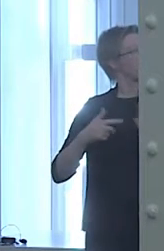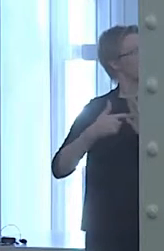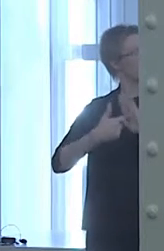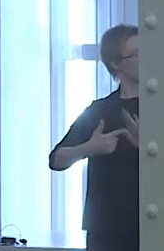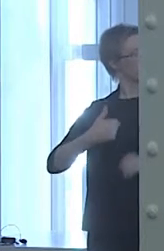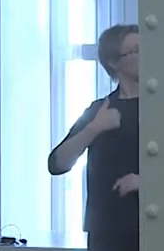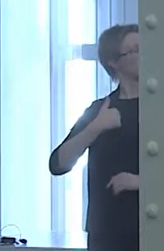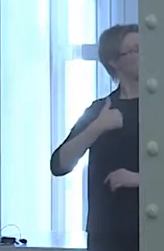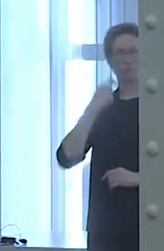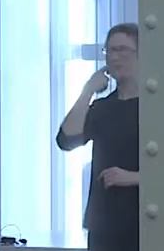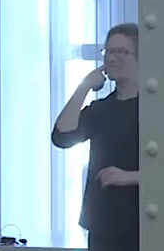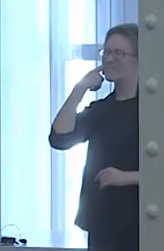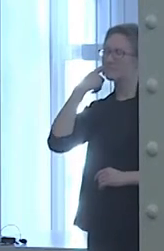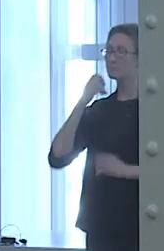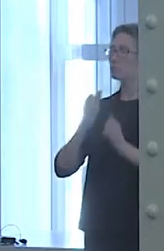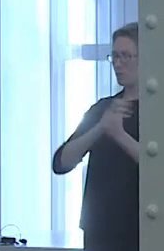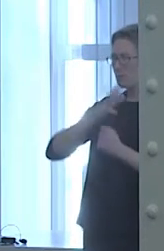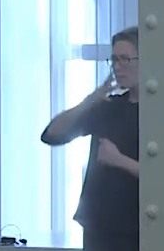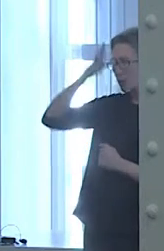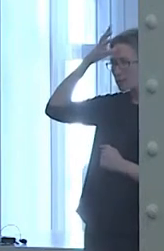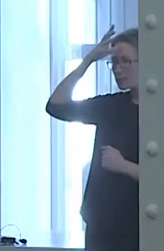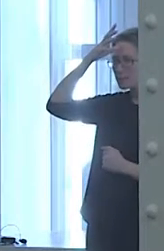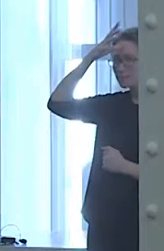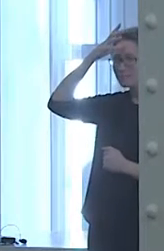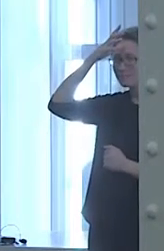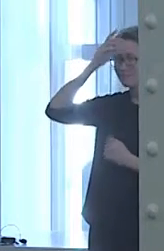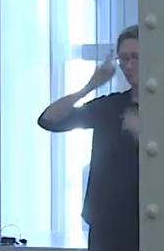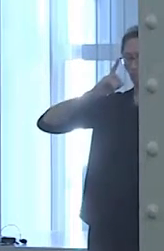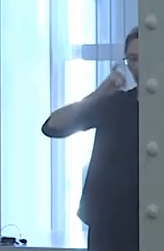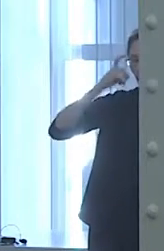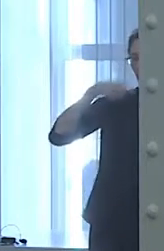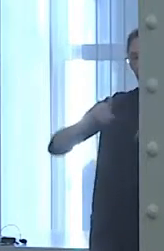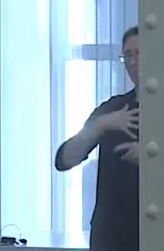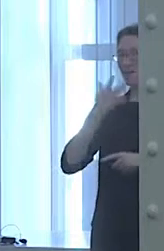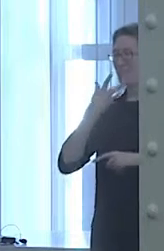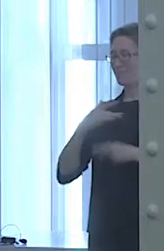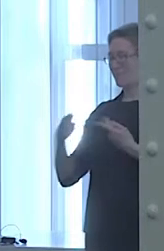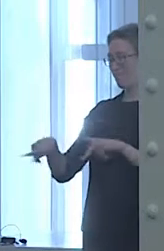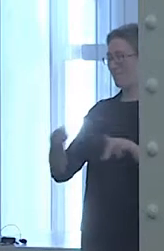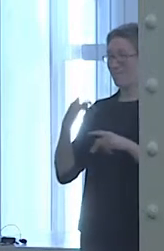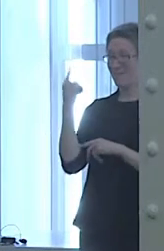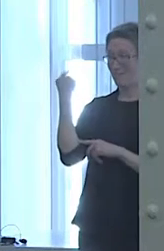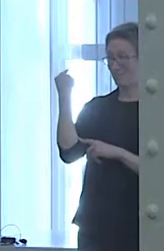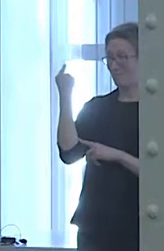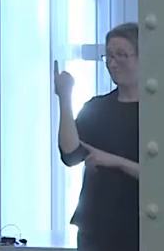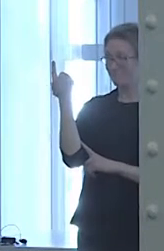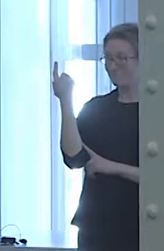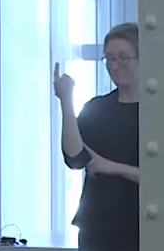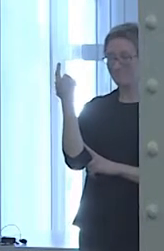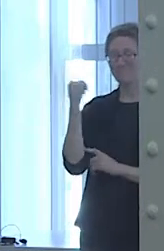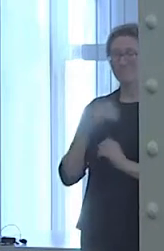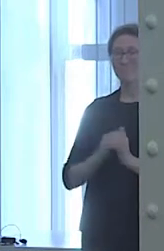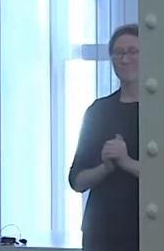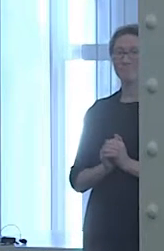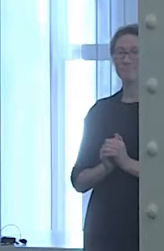with my parents taken at my birthday party last year. I wanna say that much of what I've done